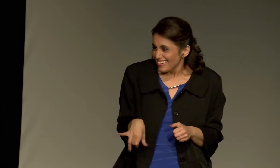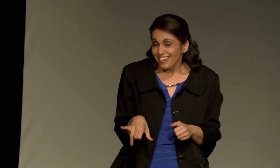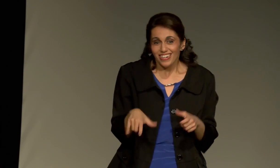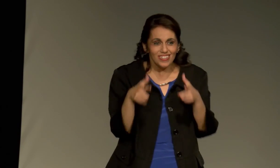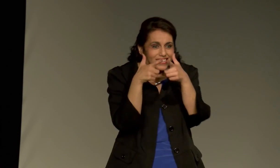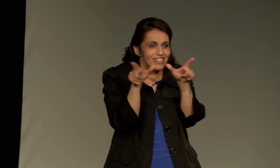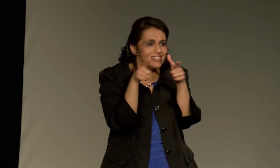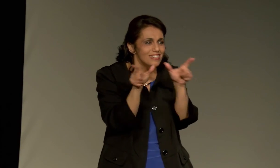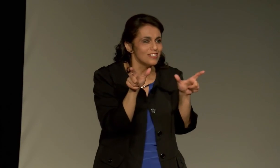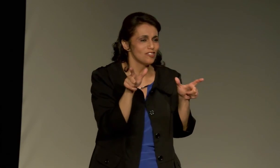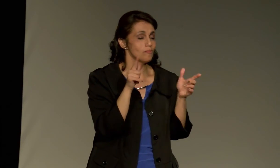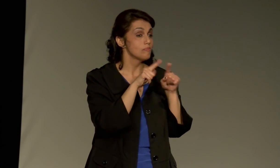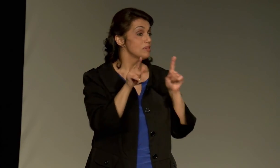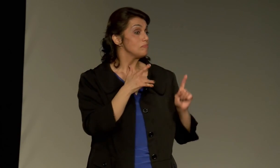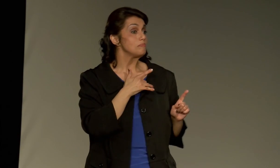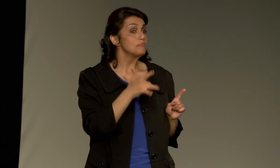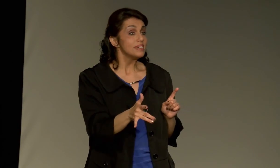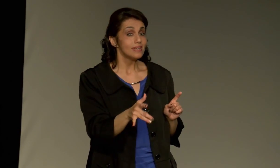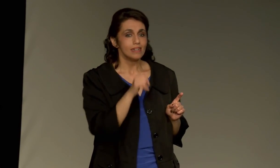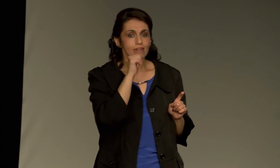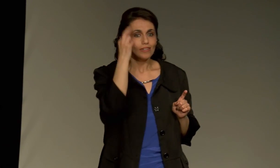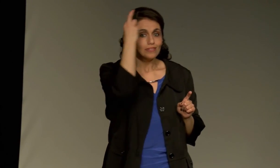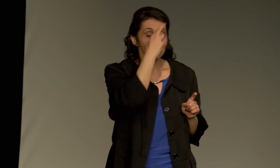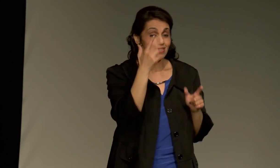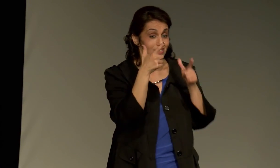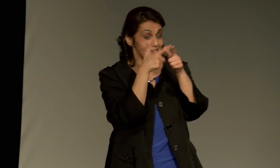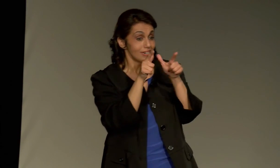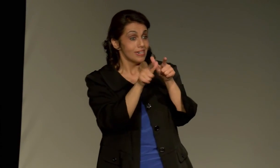They want to know what that is.